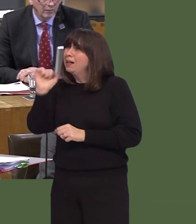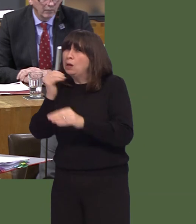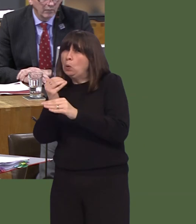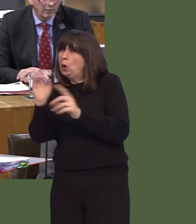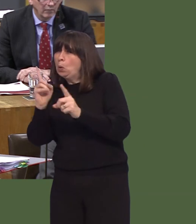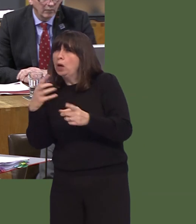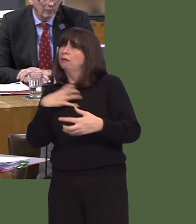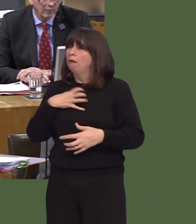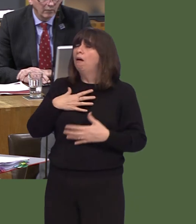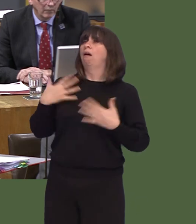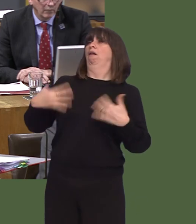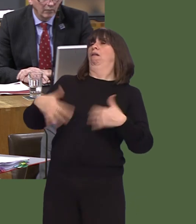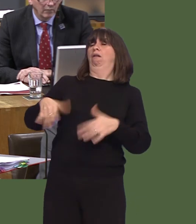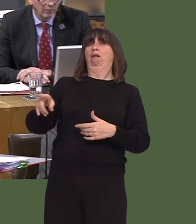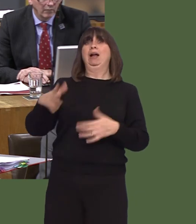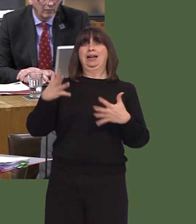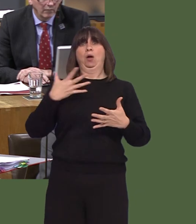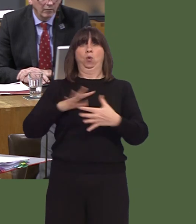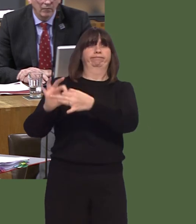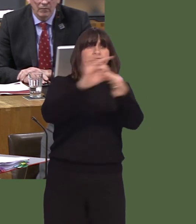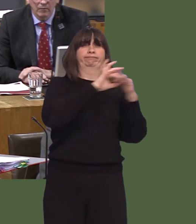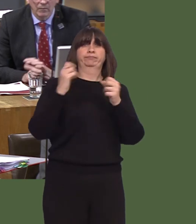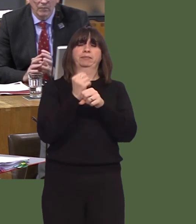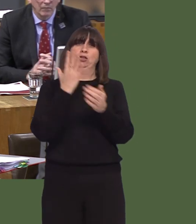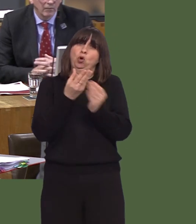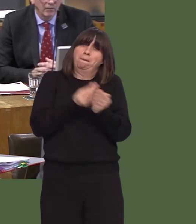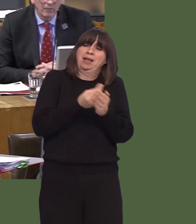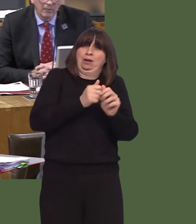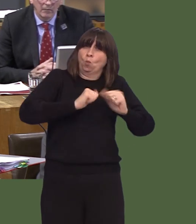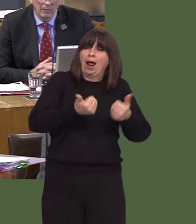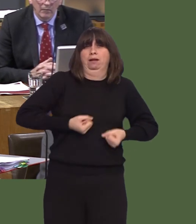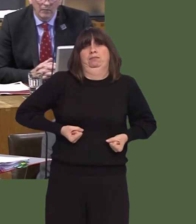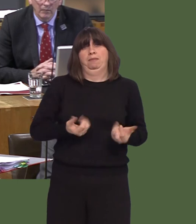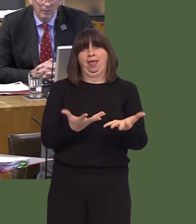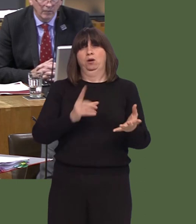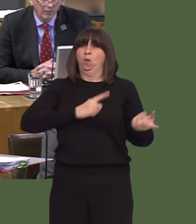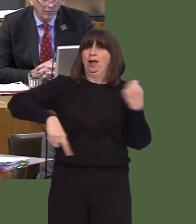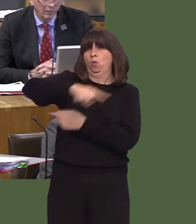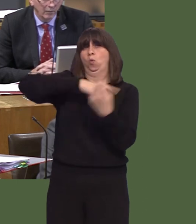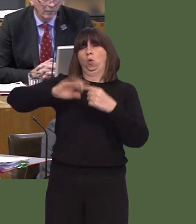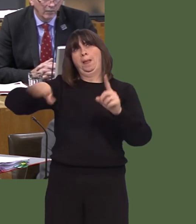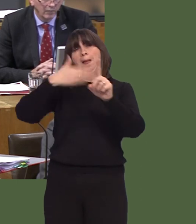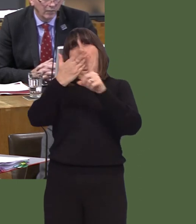But we want to work with those now in the sector to make sure that that money is put to best use with the shared intention of ending youth homelessness in Wales.